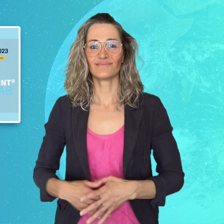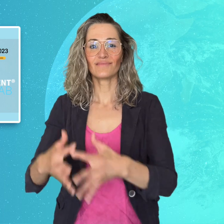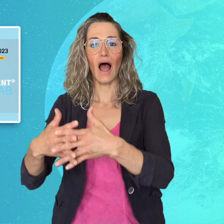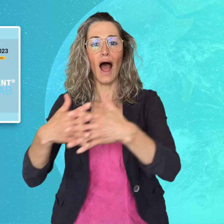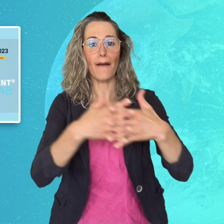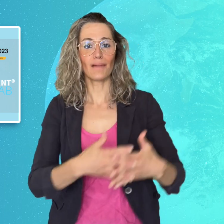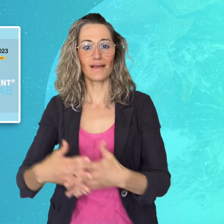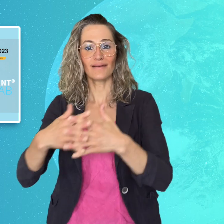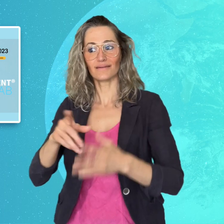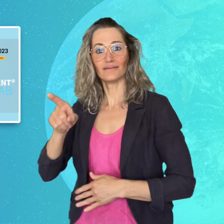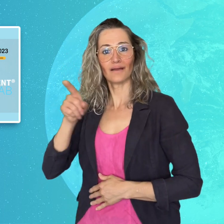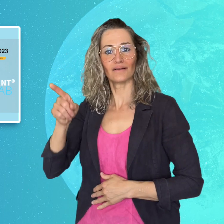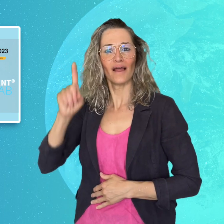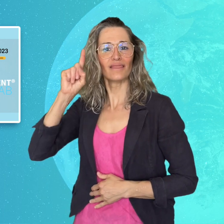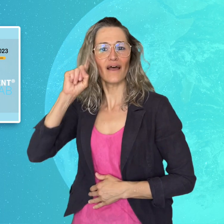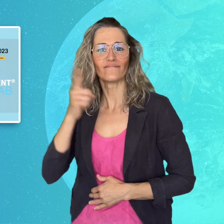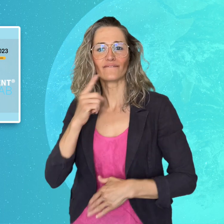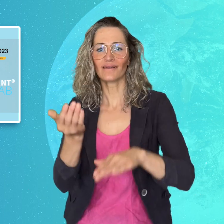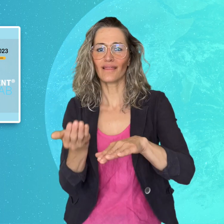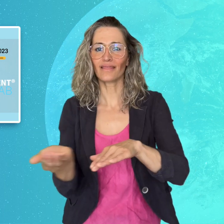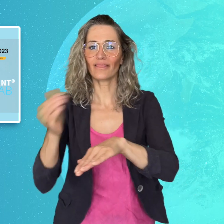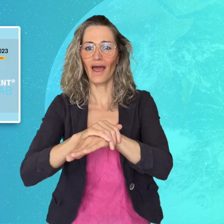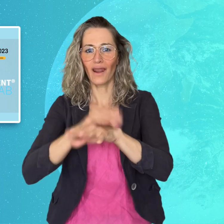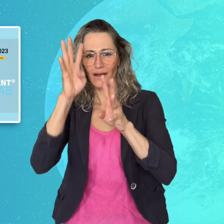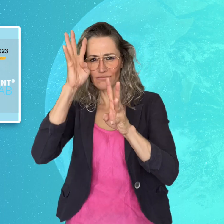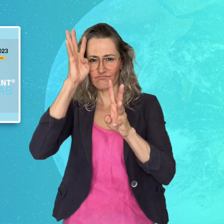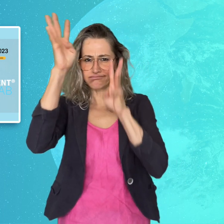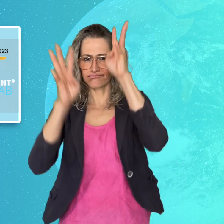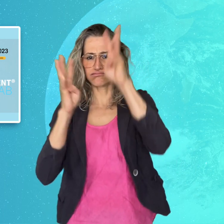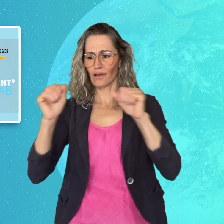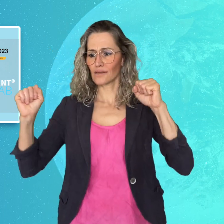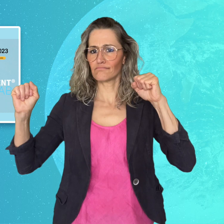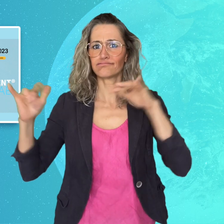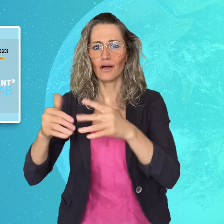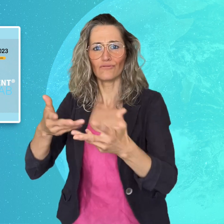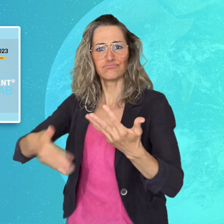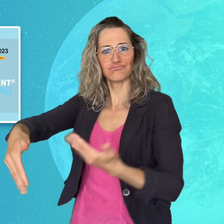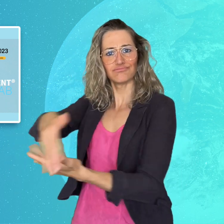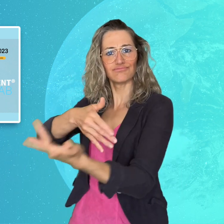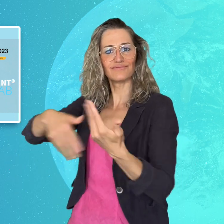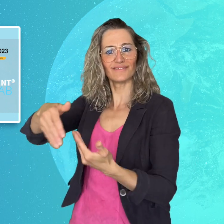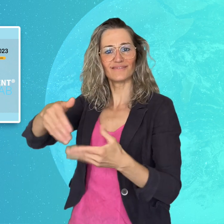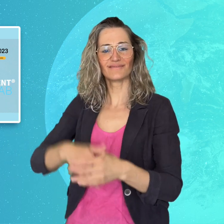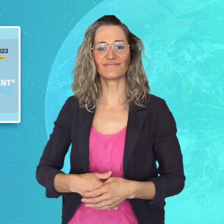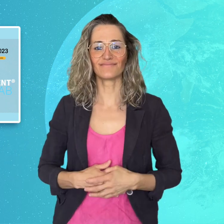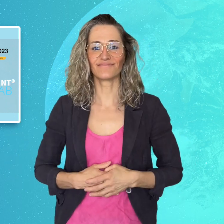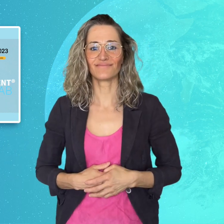Deaf Talent Creative Lab